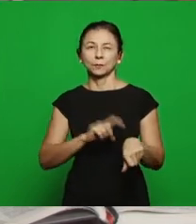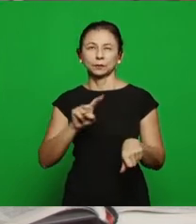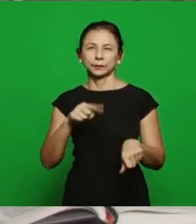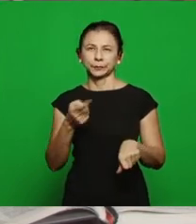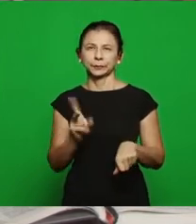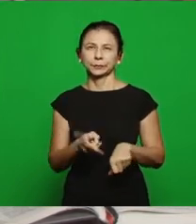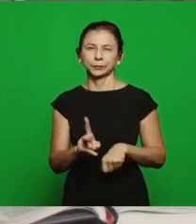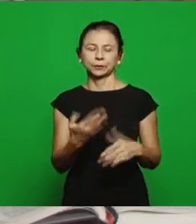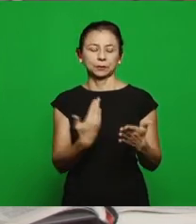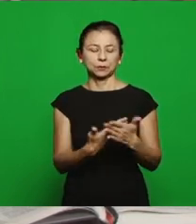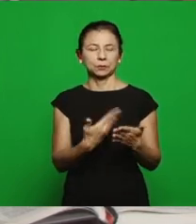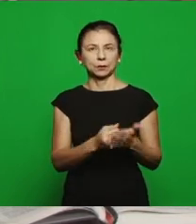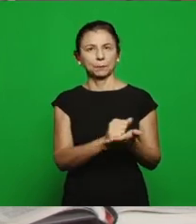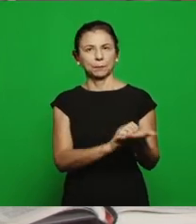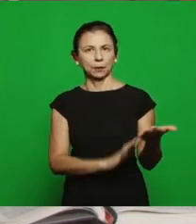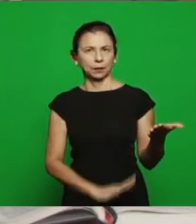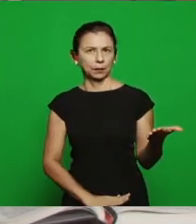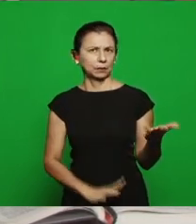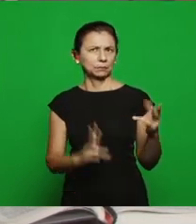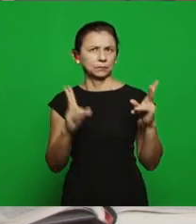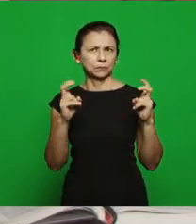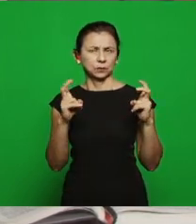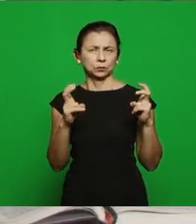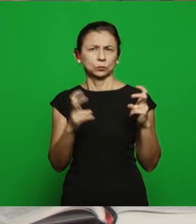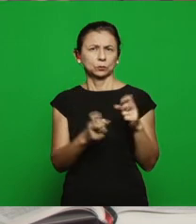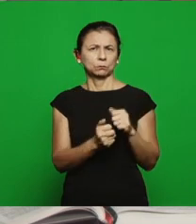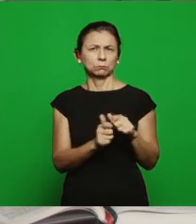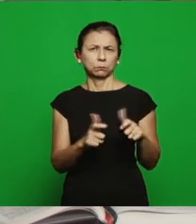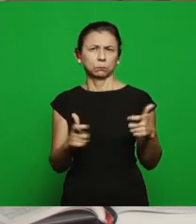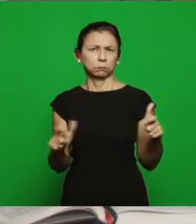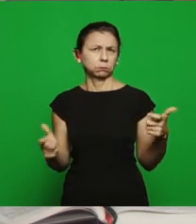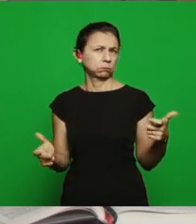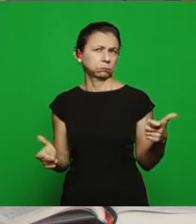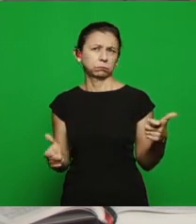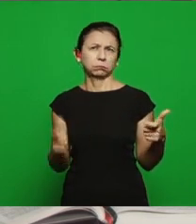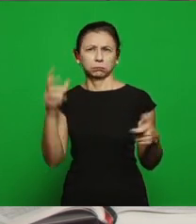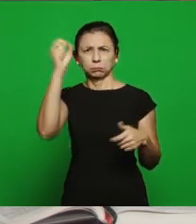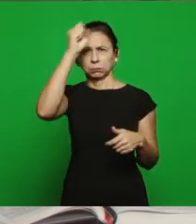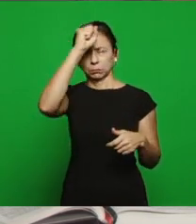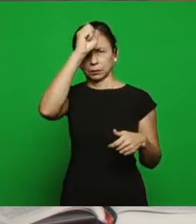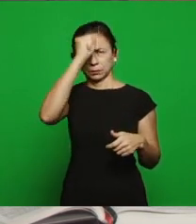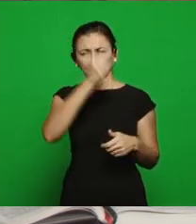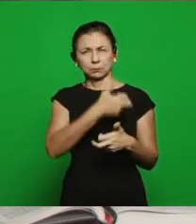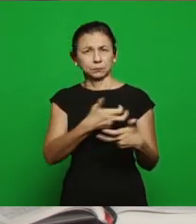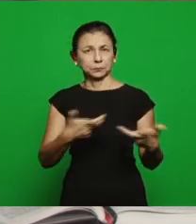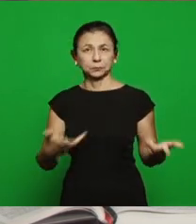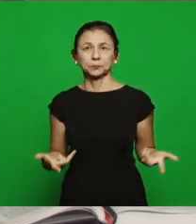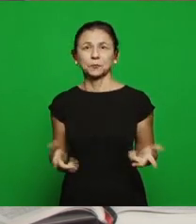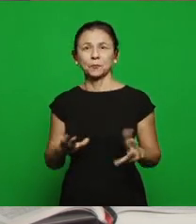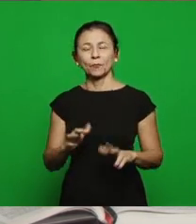working on the subject that is very bountiful there's a lot to learn and we’ll take that second question